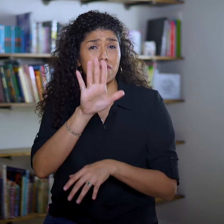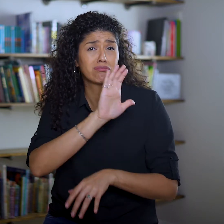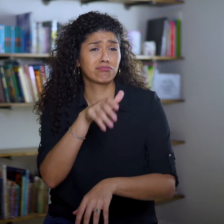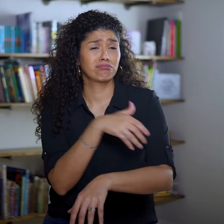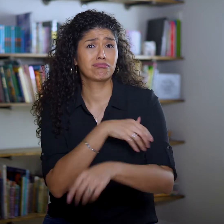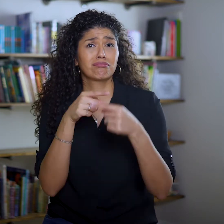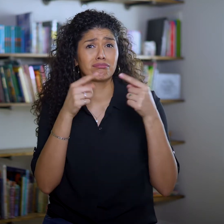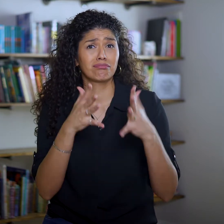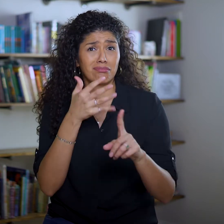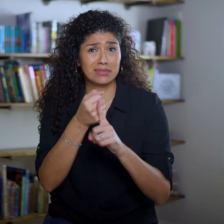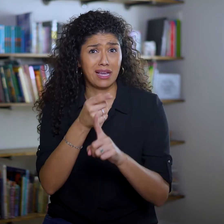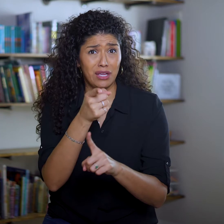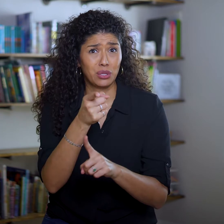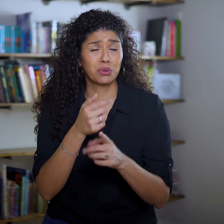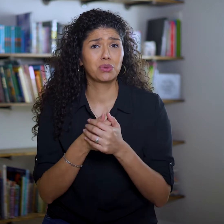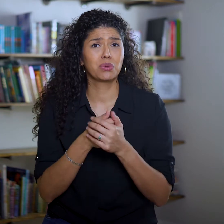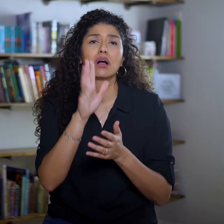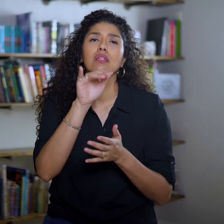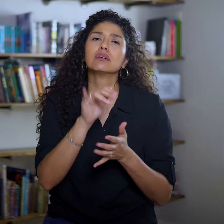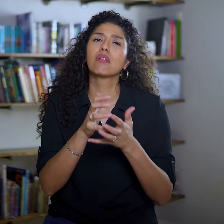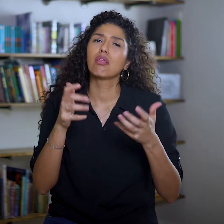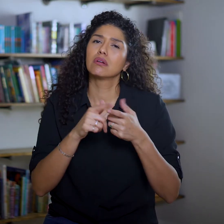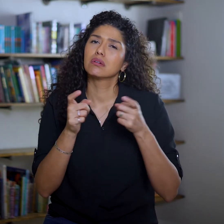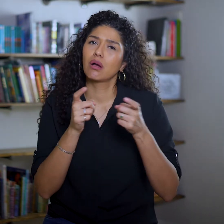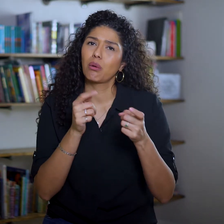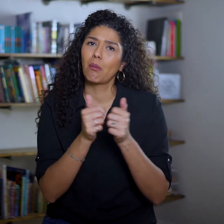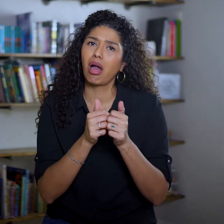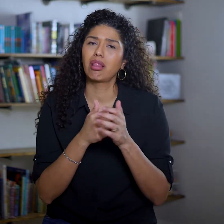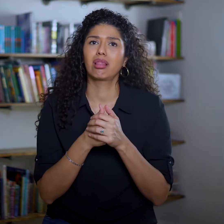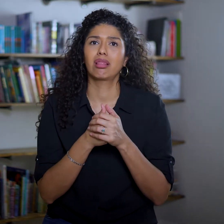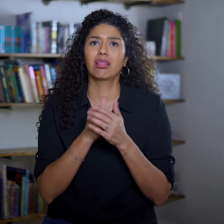and one of your powerful enemies is attacking you, that’s a lot to deal with.